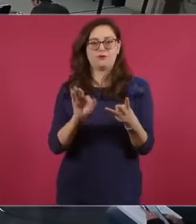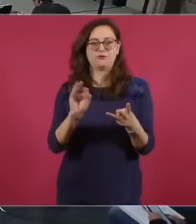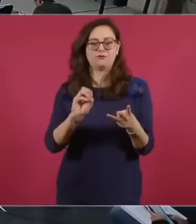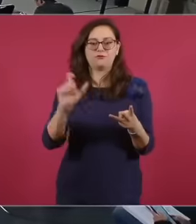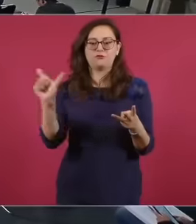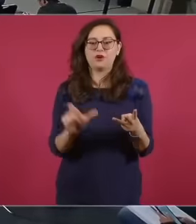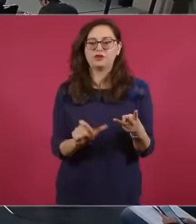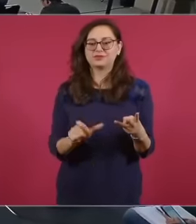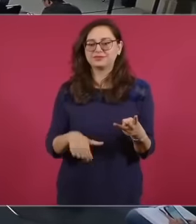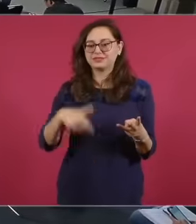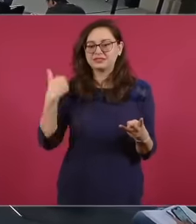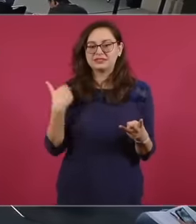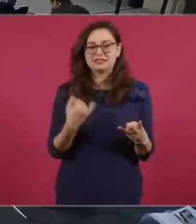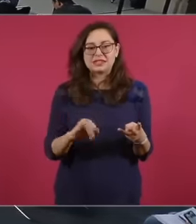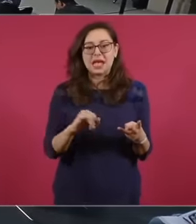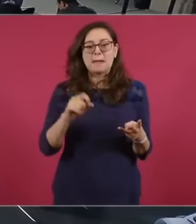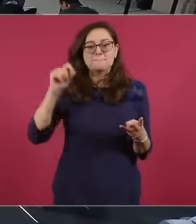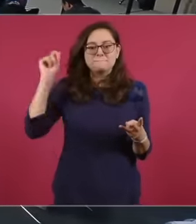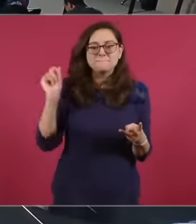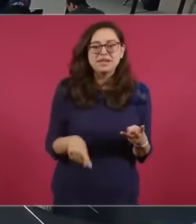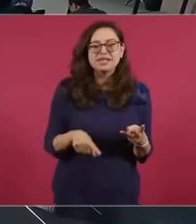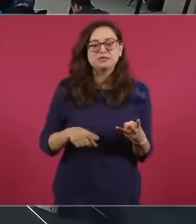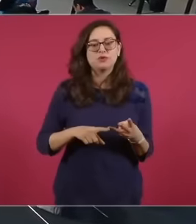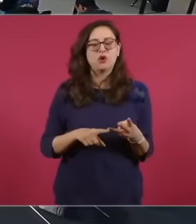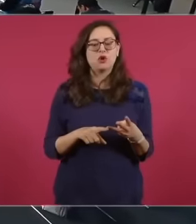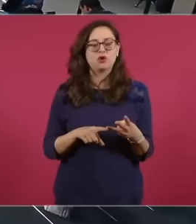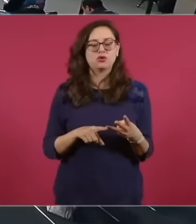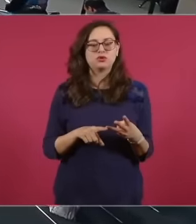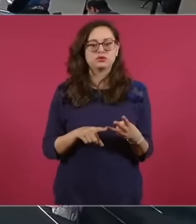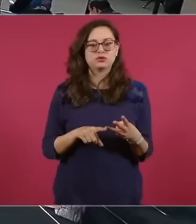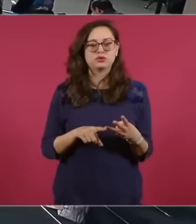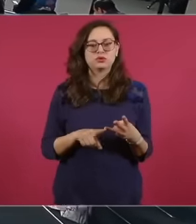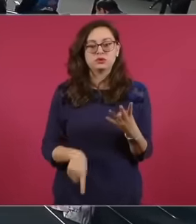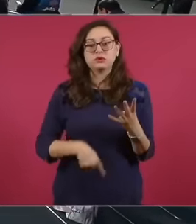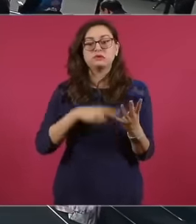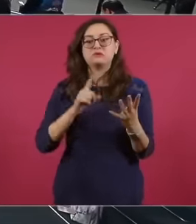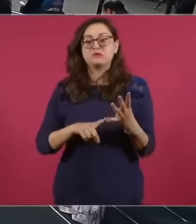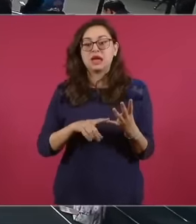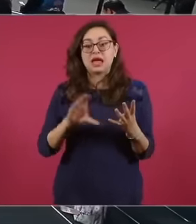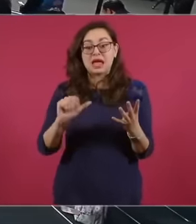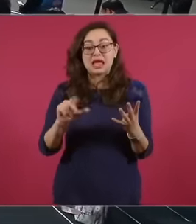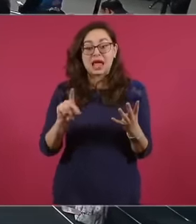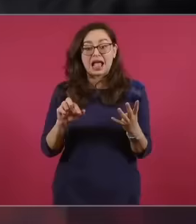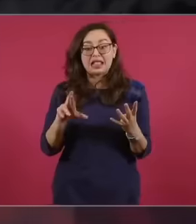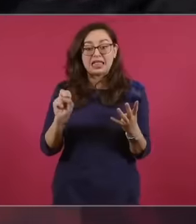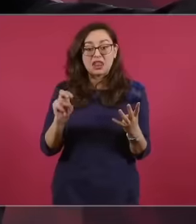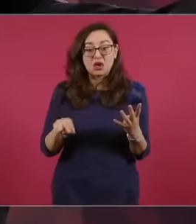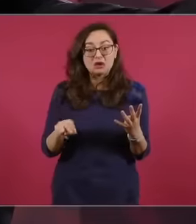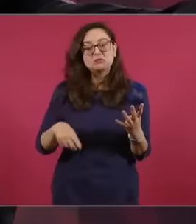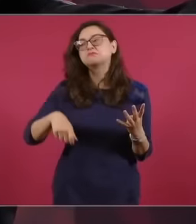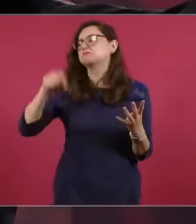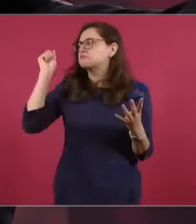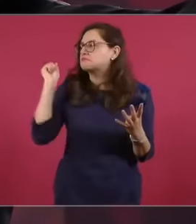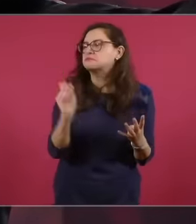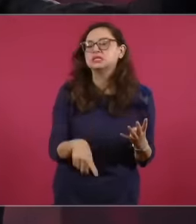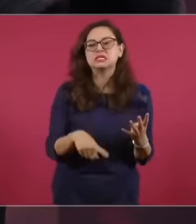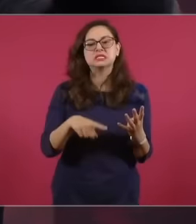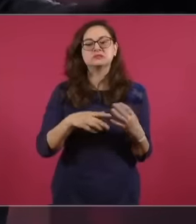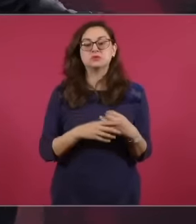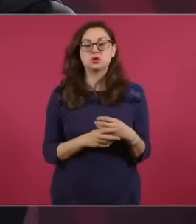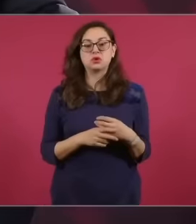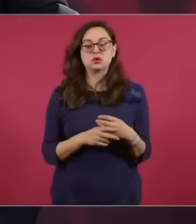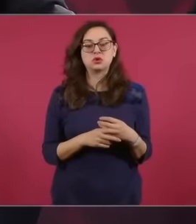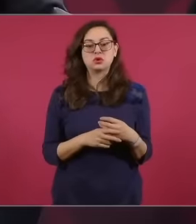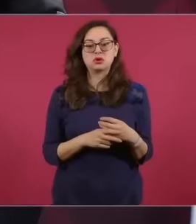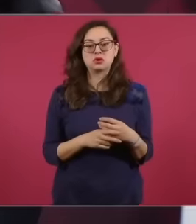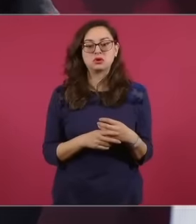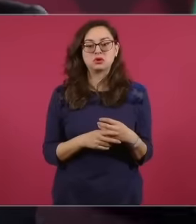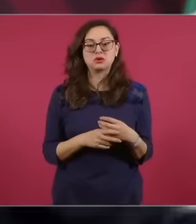same with Calderón the same those who were in Hacienda with